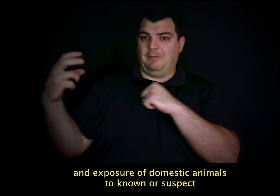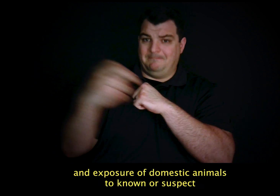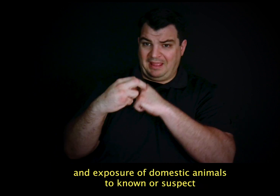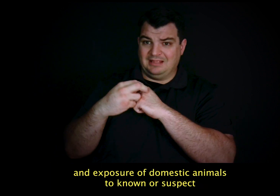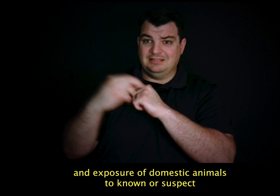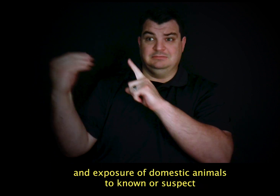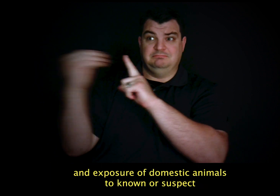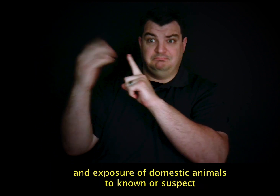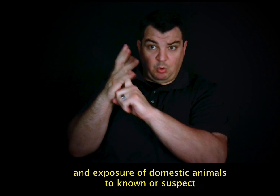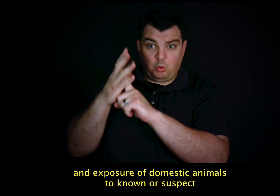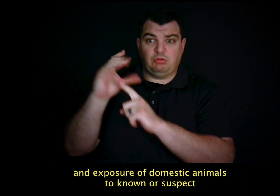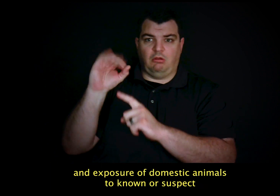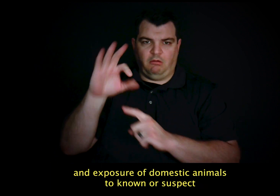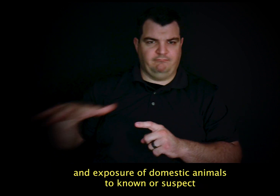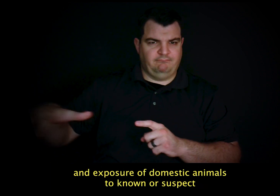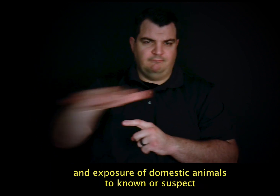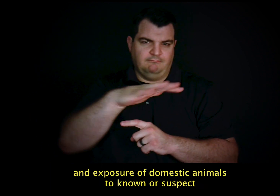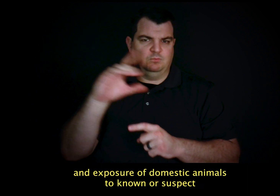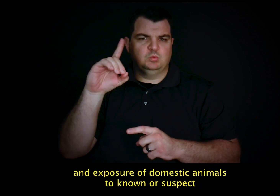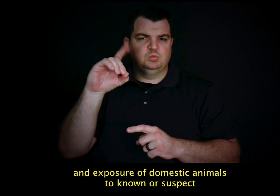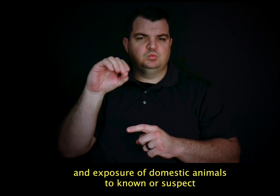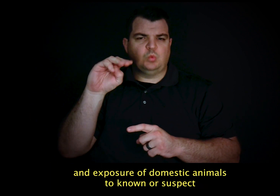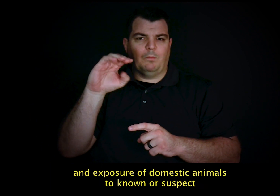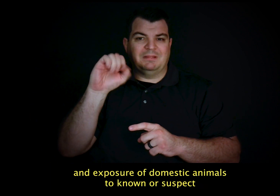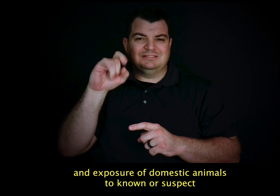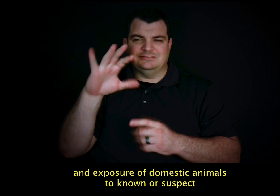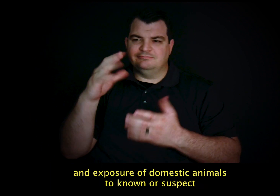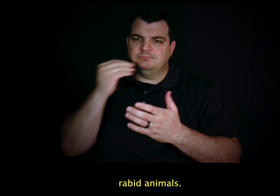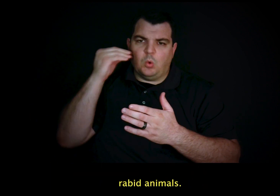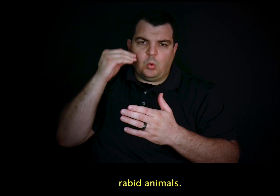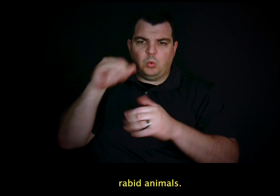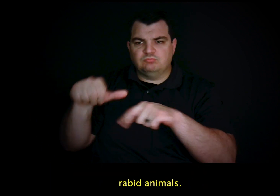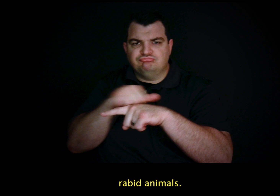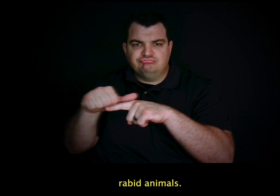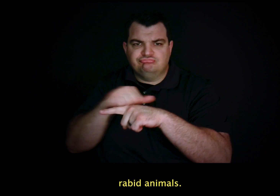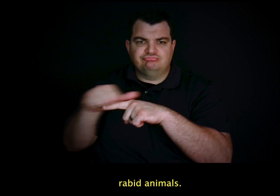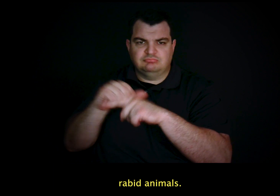and exposure of domestic animals to known or suspect rabid animals.